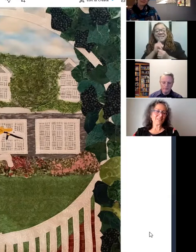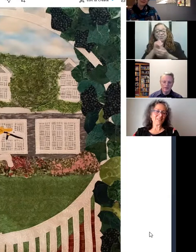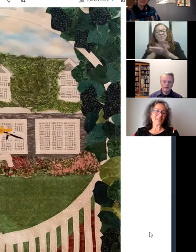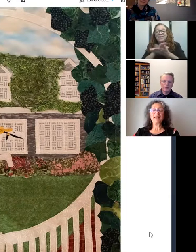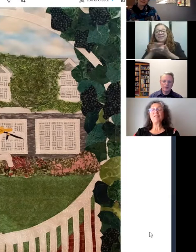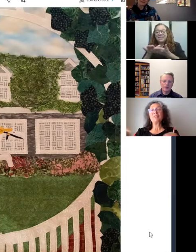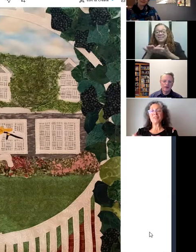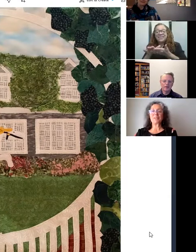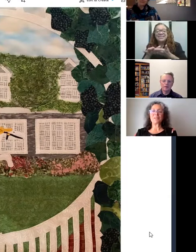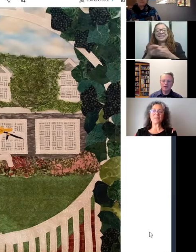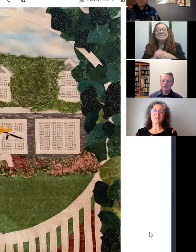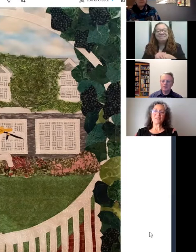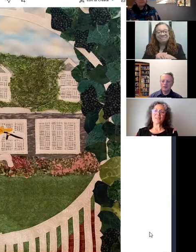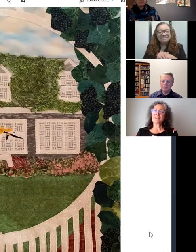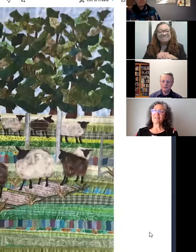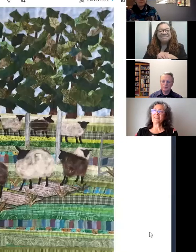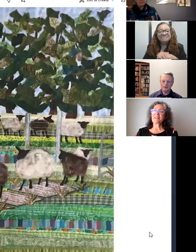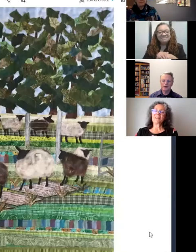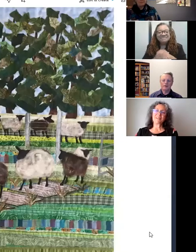Let's see if we [can] get the other quilt? There we go.